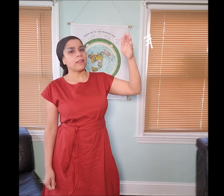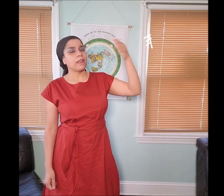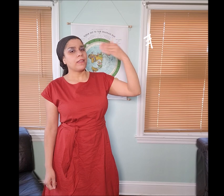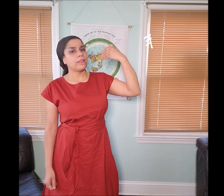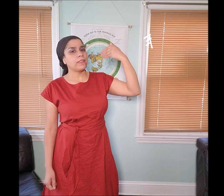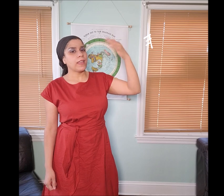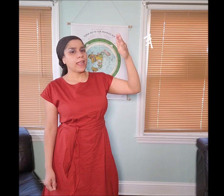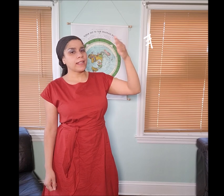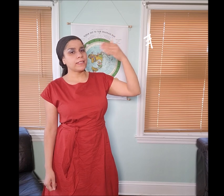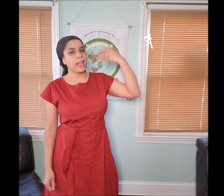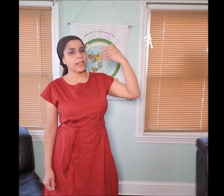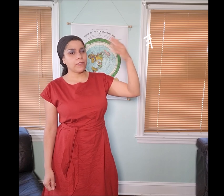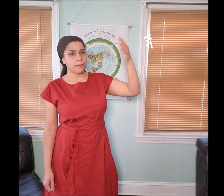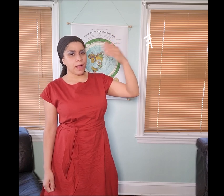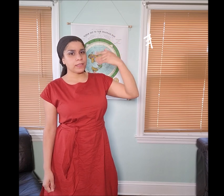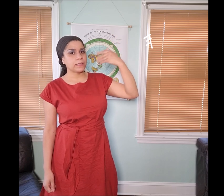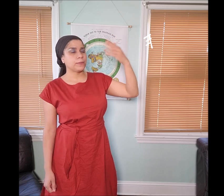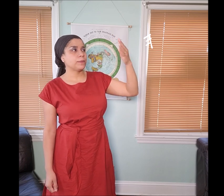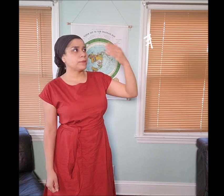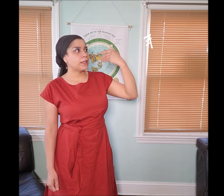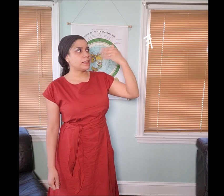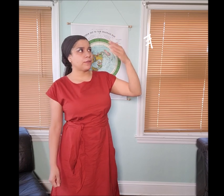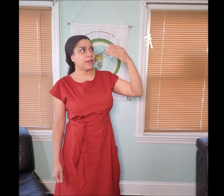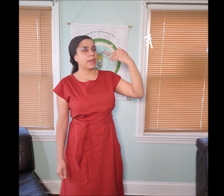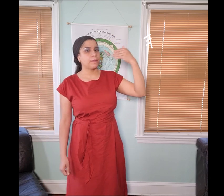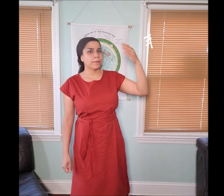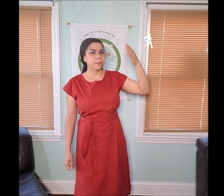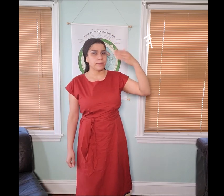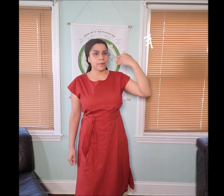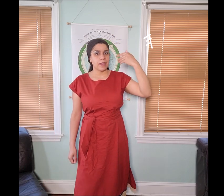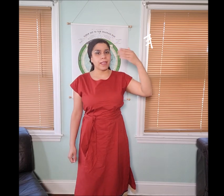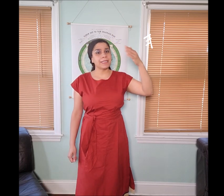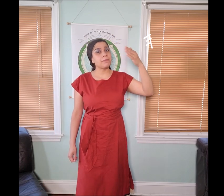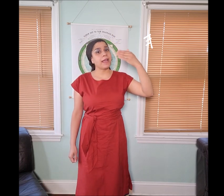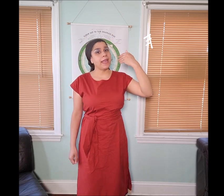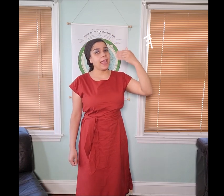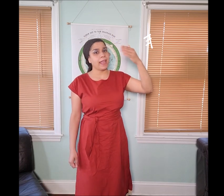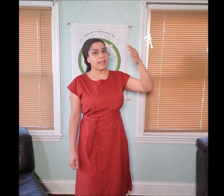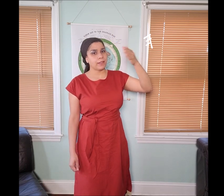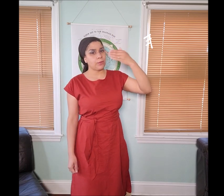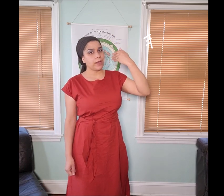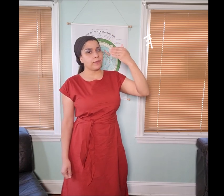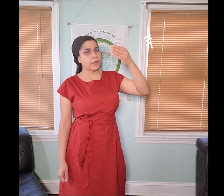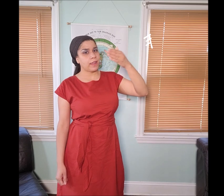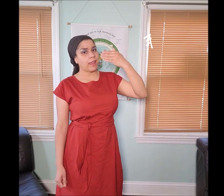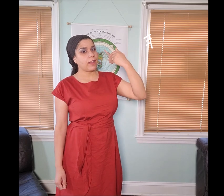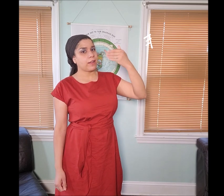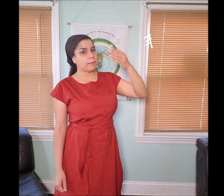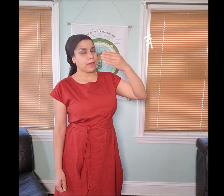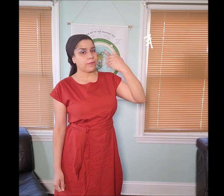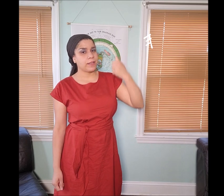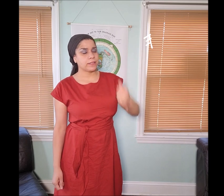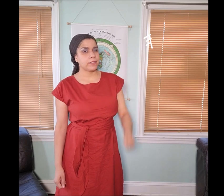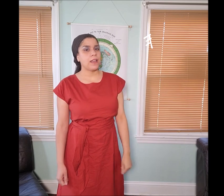symbol? The hand sign of the "𐤄 ahbal" symbol is a fan. It's my hand waving air in my face.